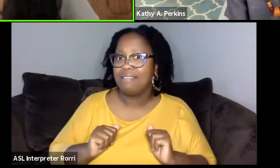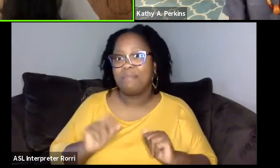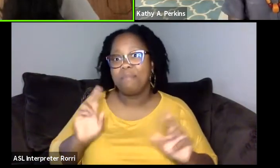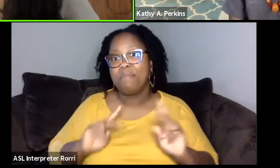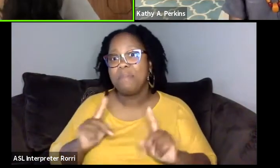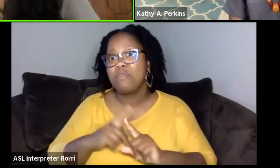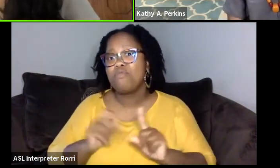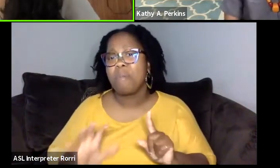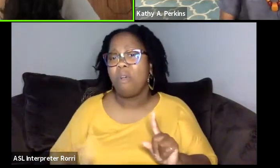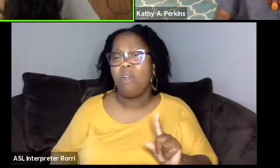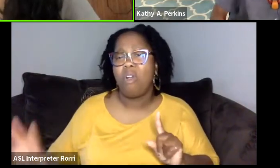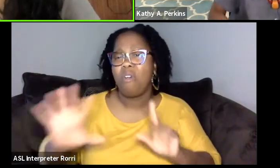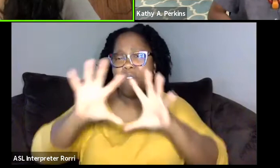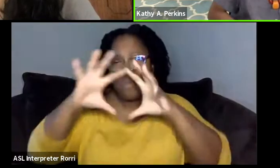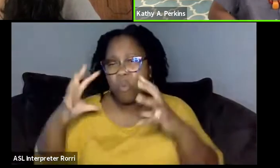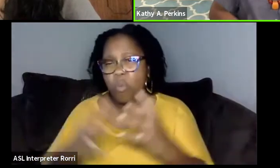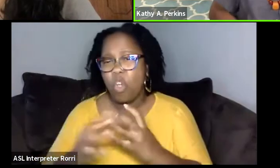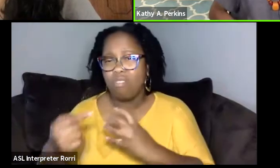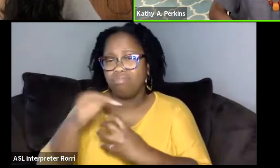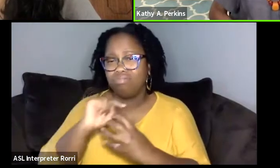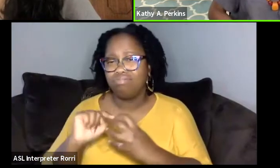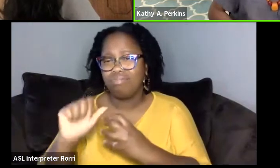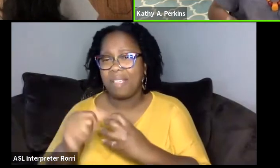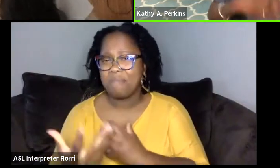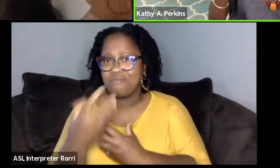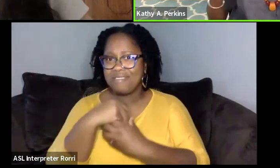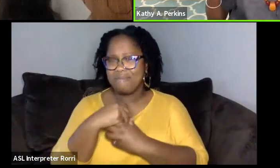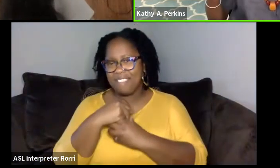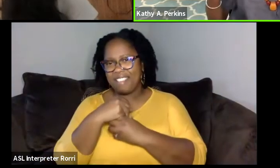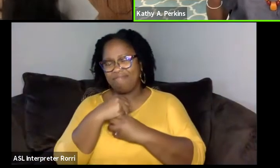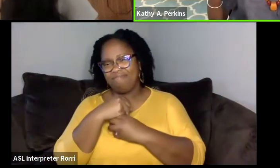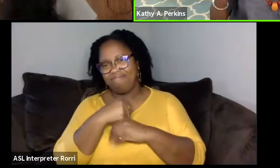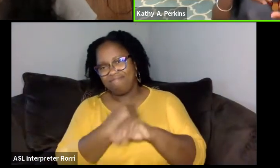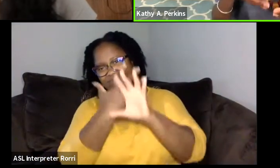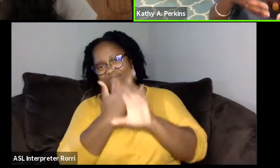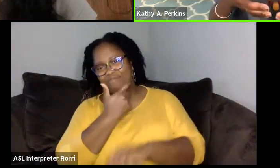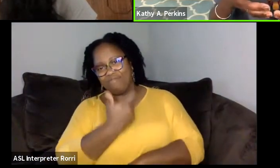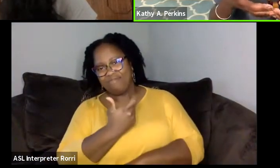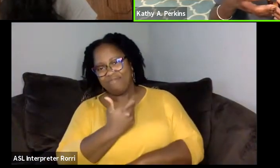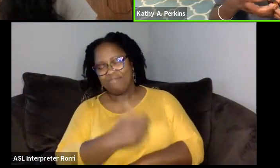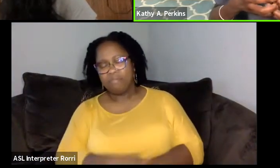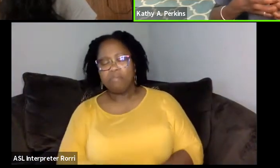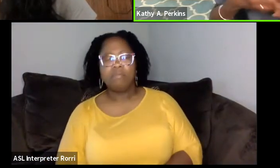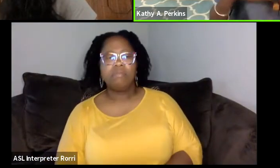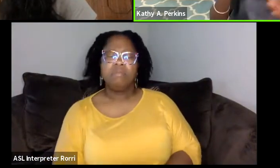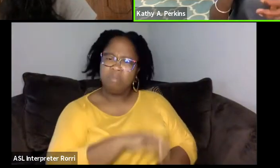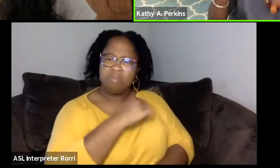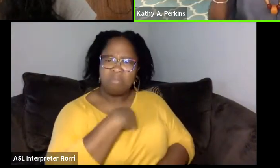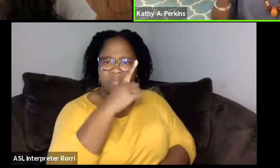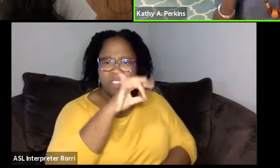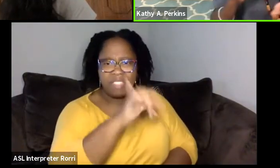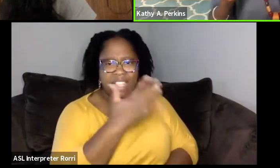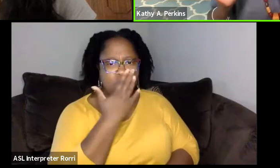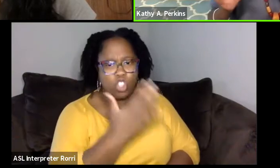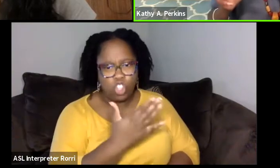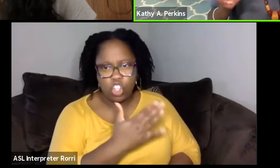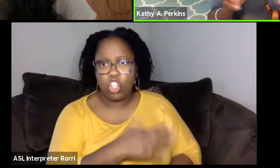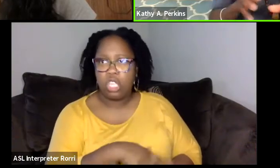to participate in the same way. And I think that's good because one of the other things I've been thinking about was if I can get a grant from somebody,